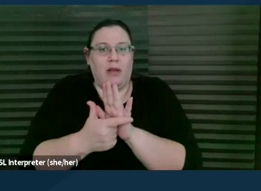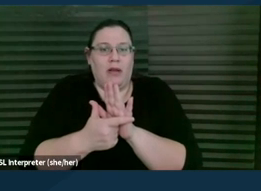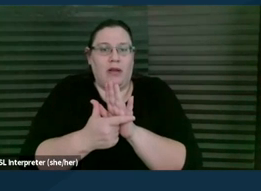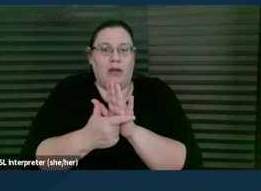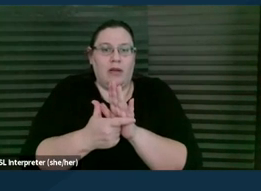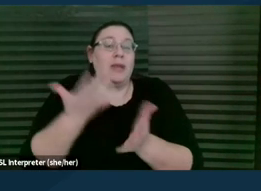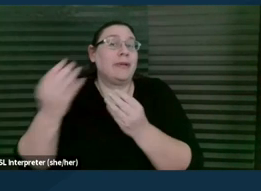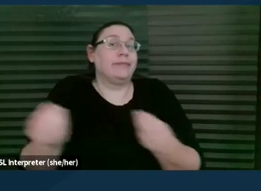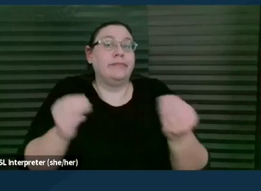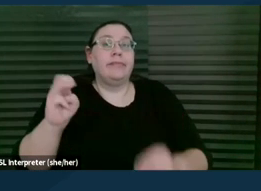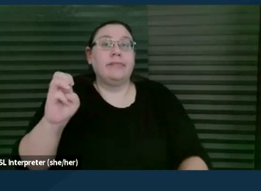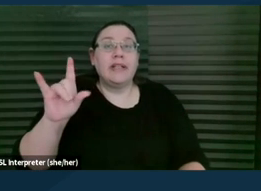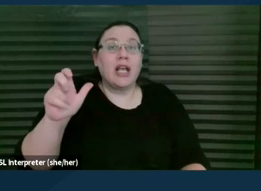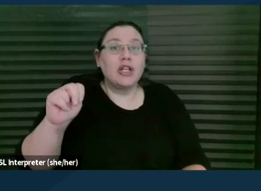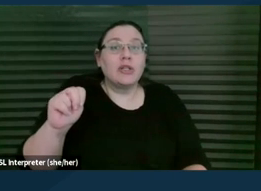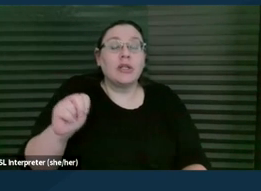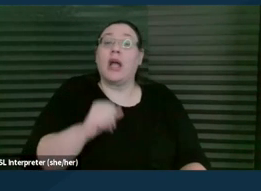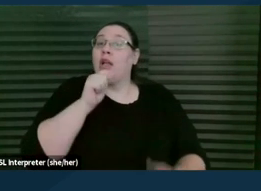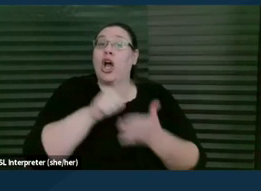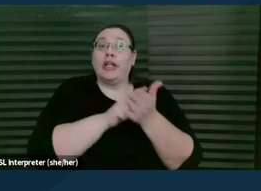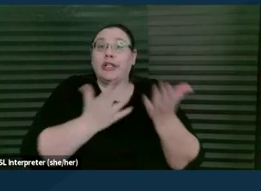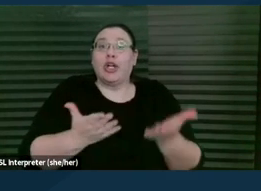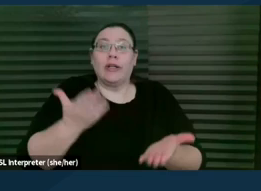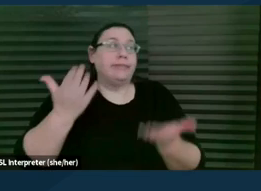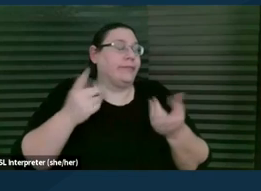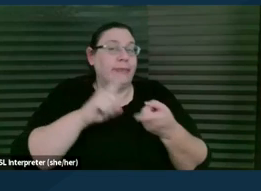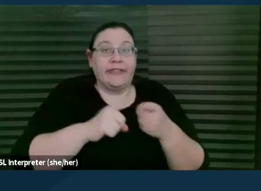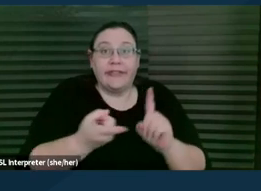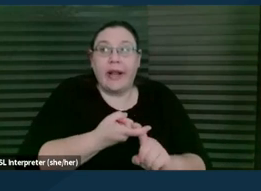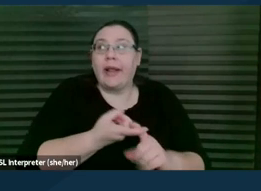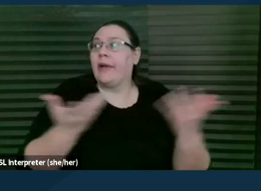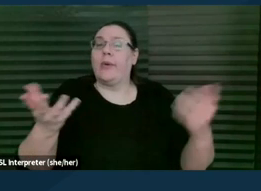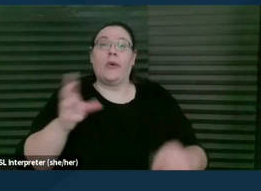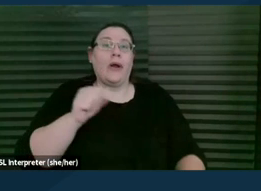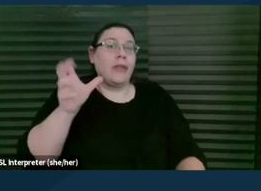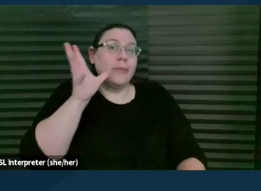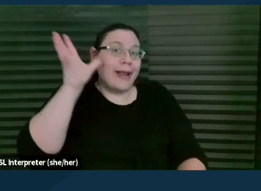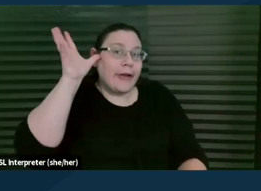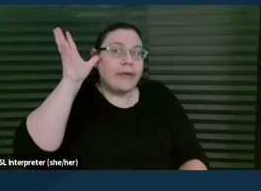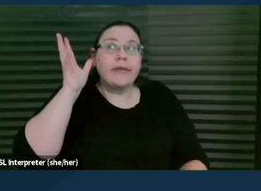where a non-attorney, sometimes it's a friend, sometimes it's a parent who is going to assist